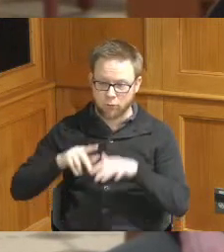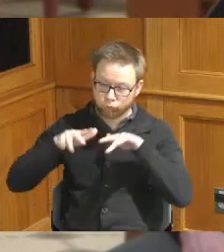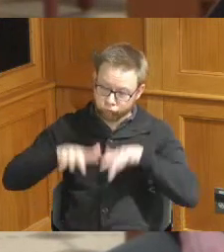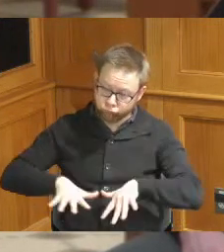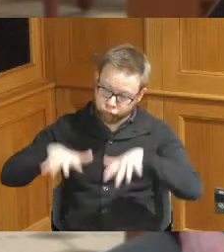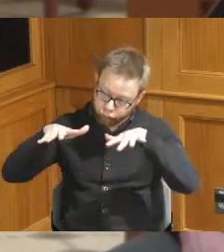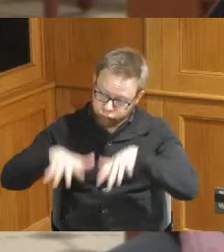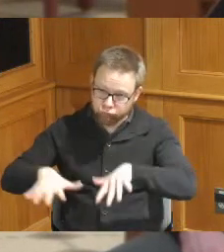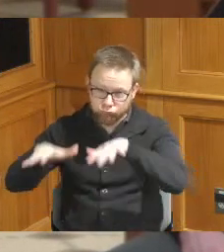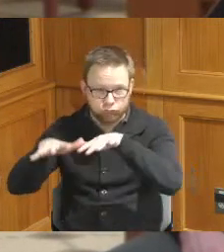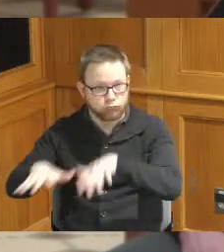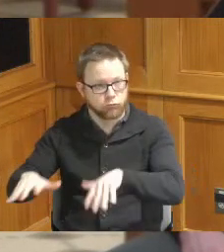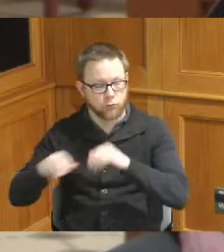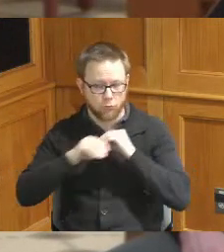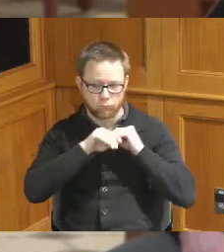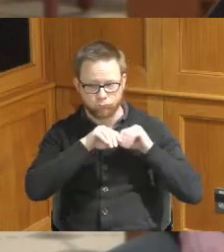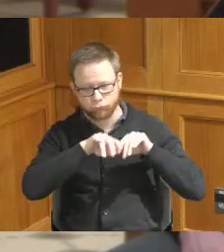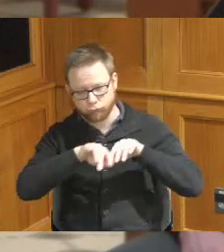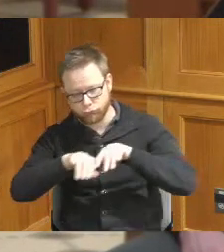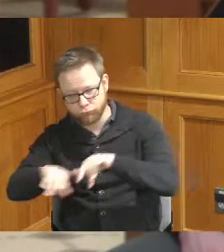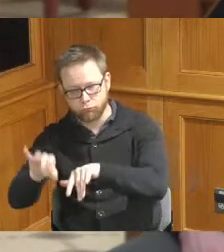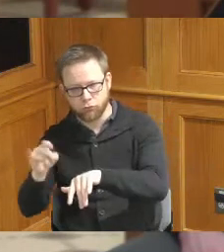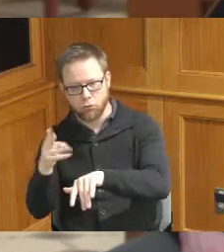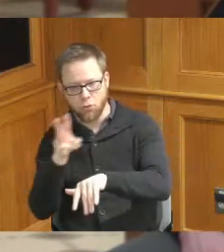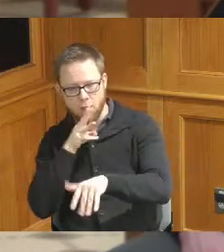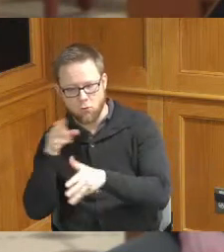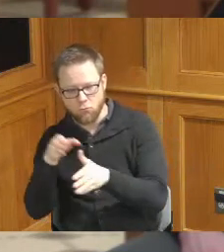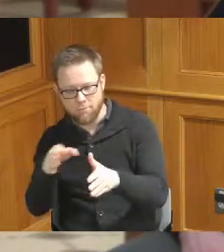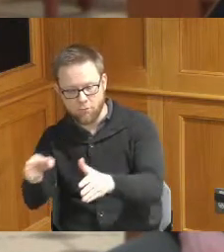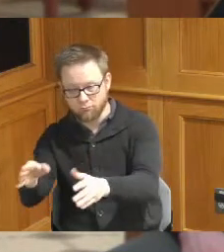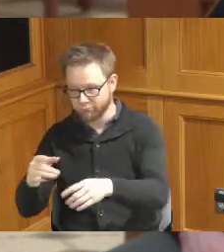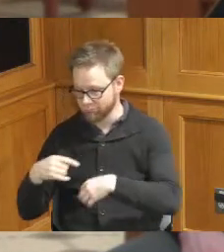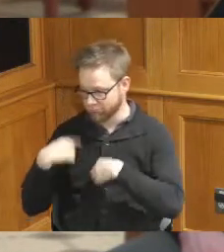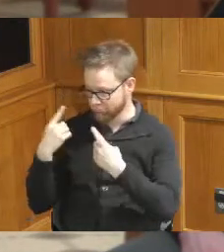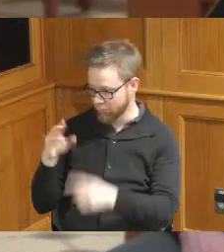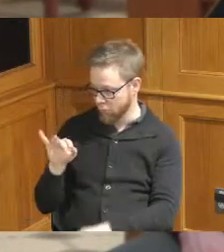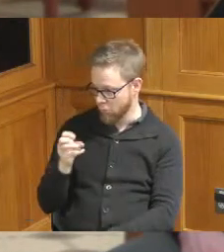things quickly into the Ohio River and then since then the Ohio River level which was high has been